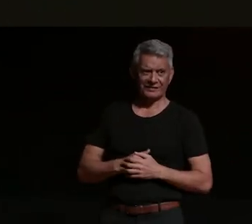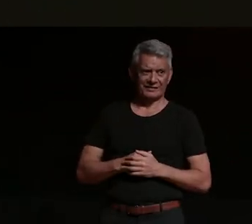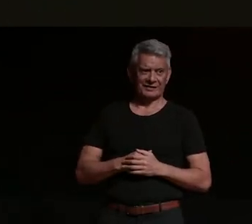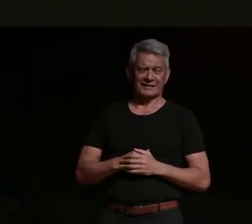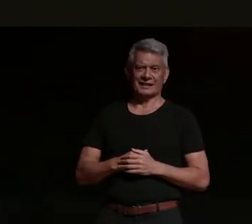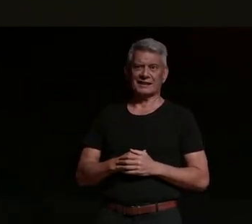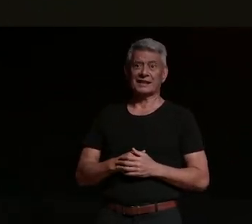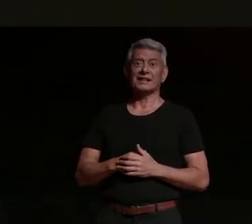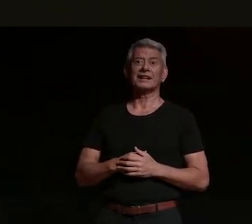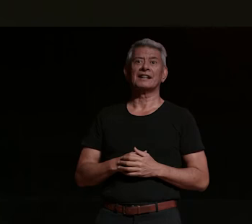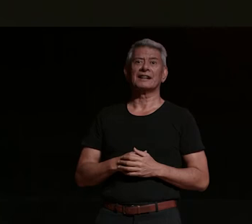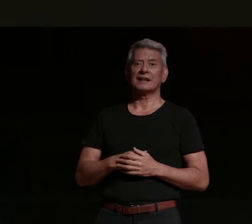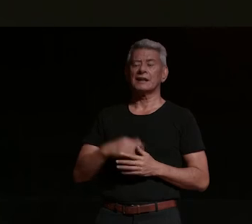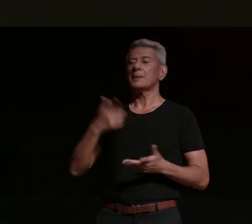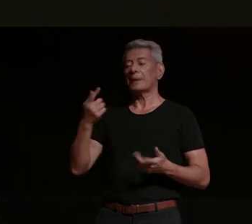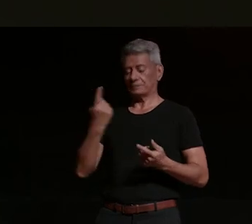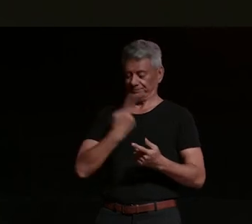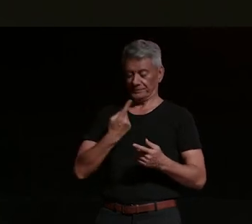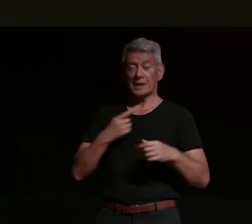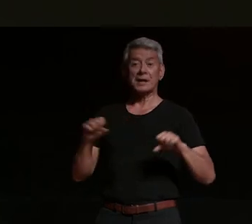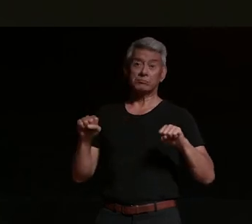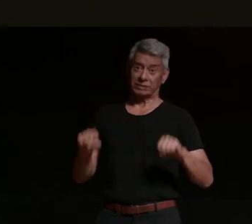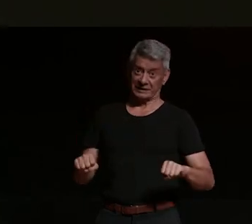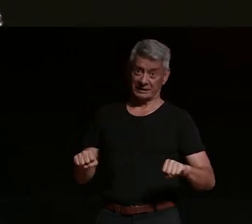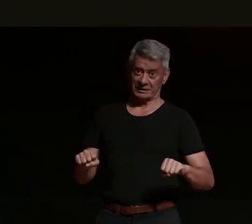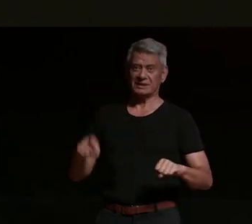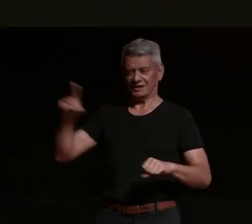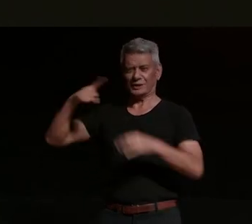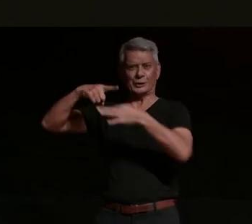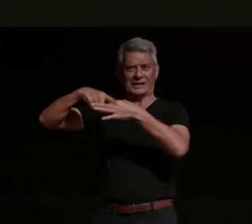but when um as a president of this great club within queensland we have members that are from